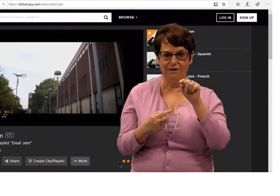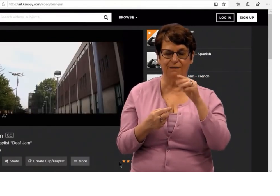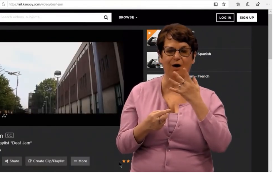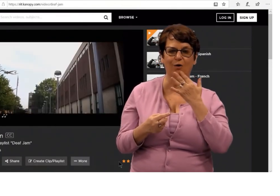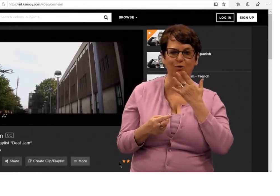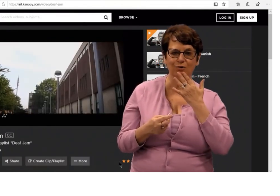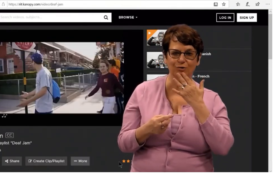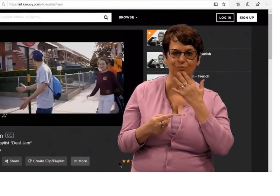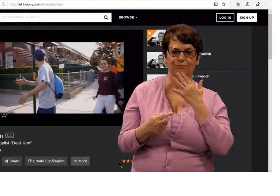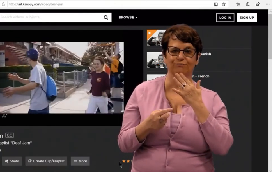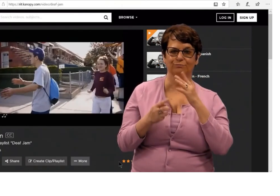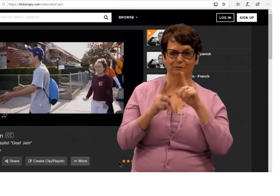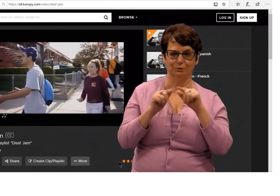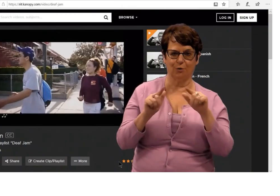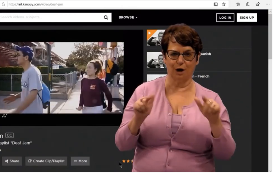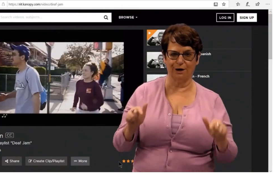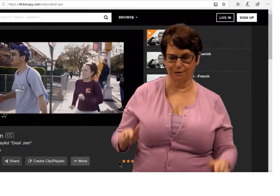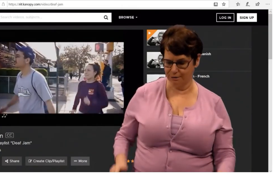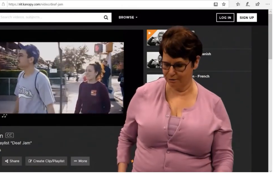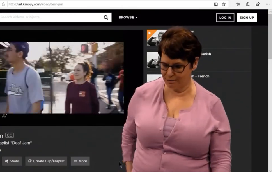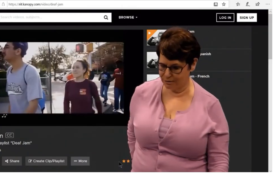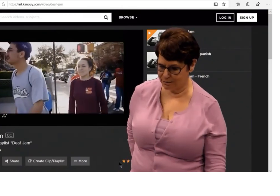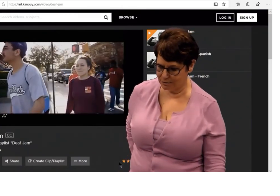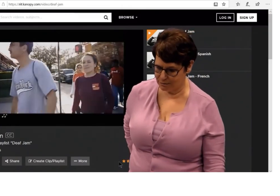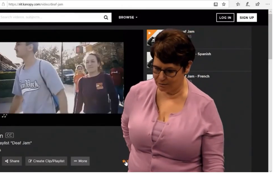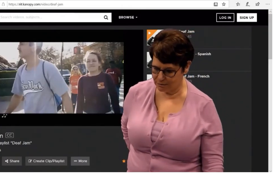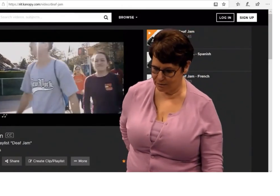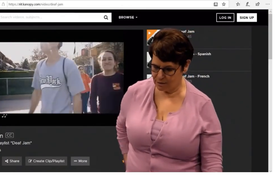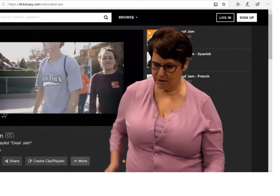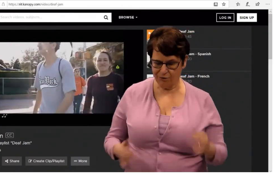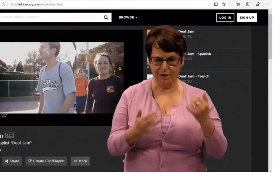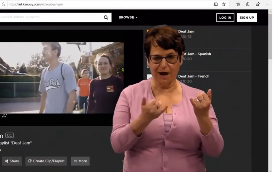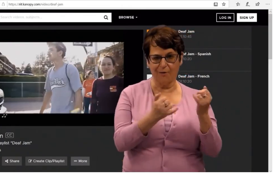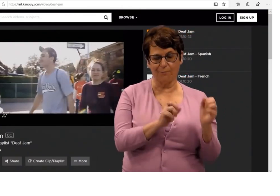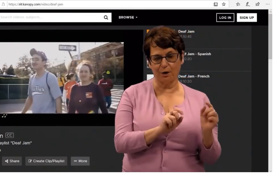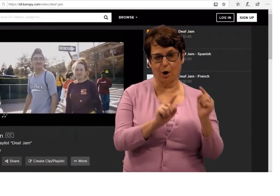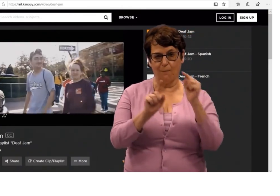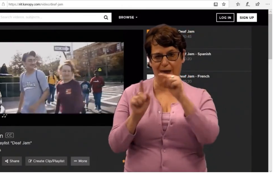You can choose the font, color, et cetera.